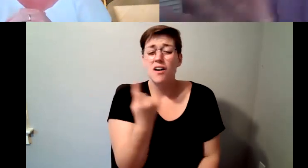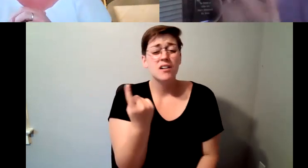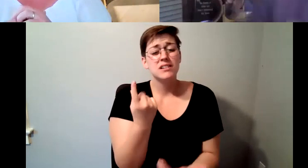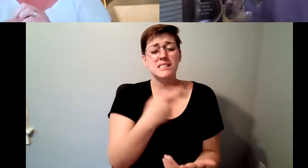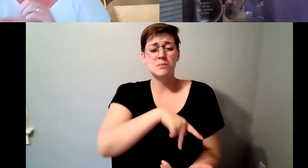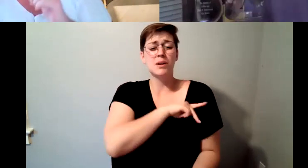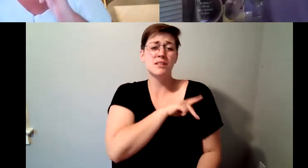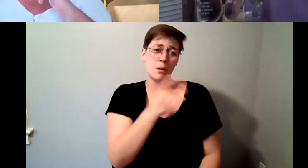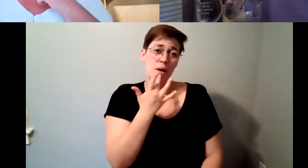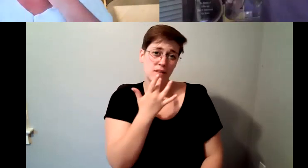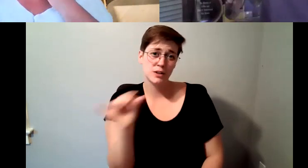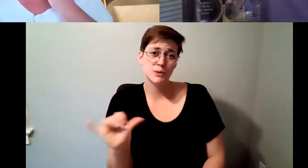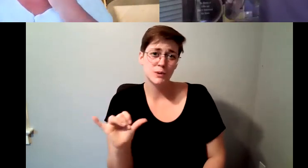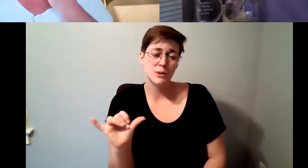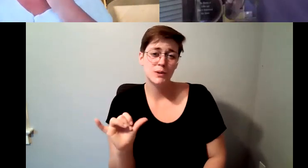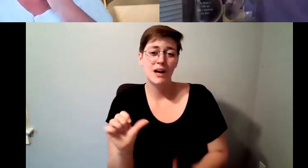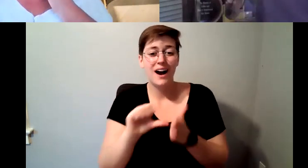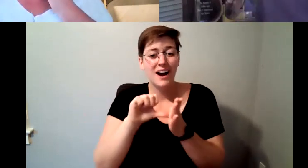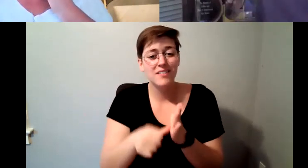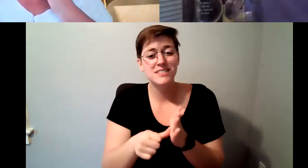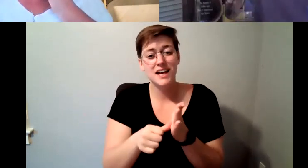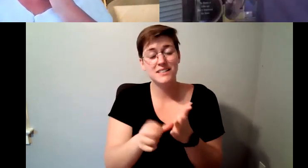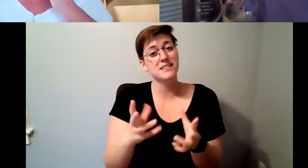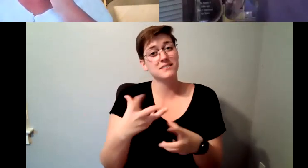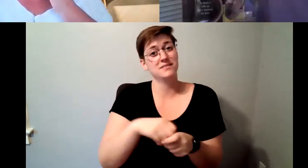this in in coffee for dummies over and over and over again.